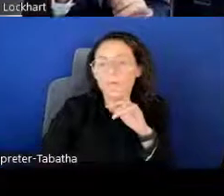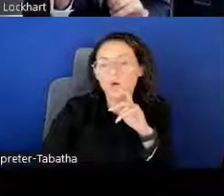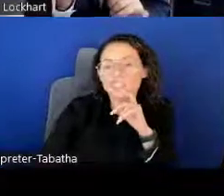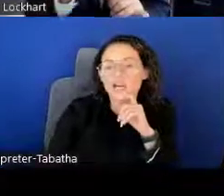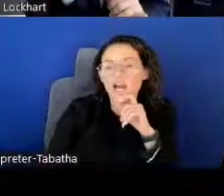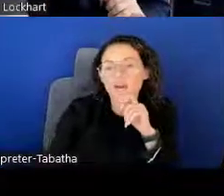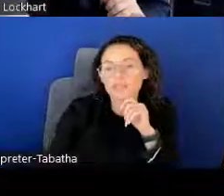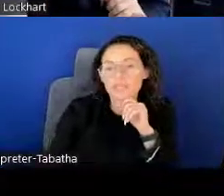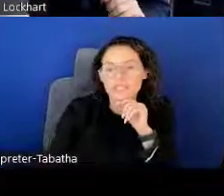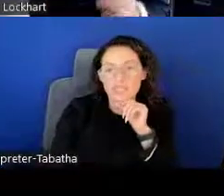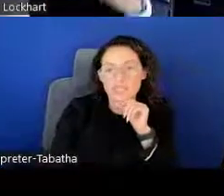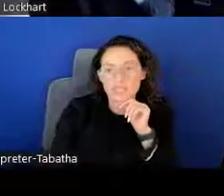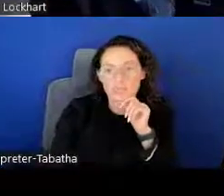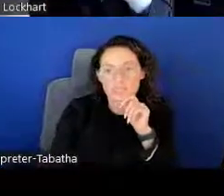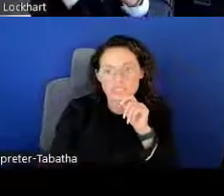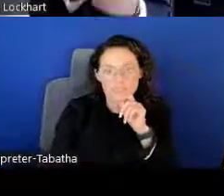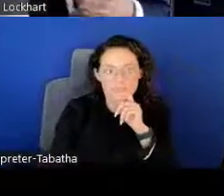Most common mistakes that we see.